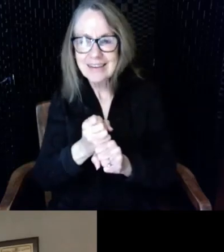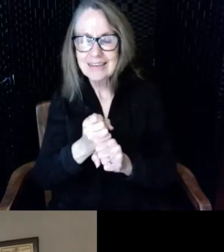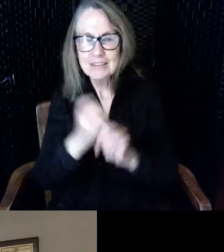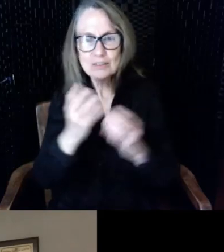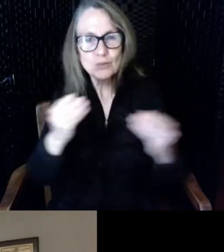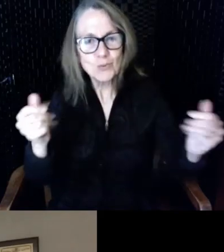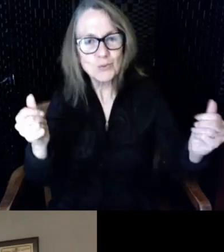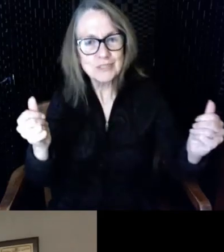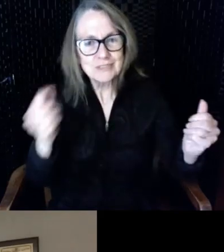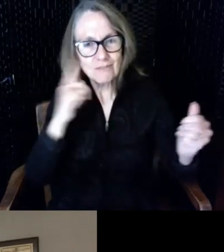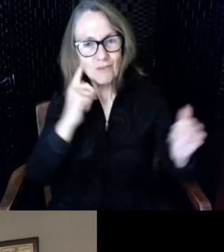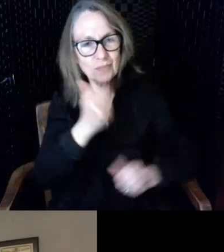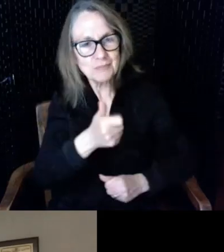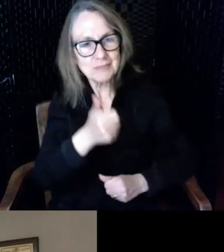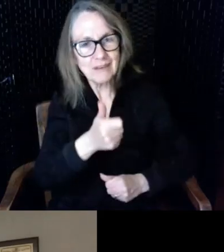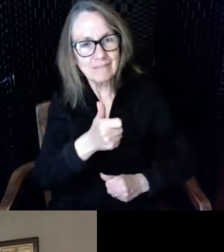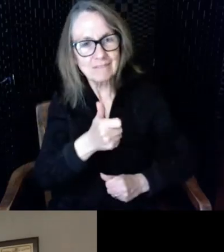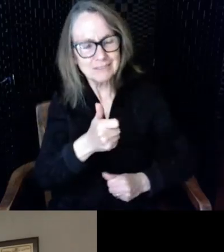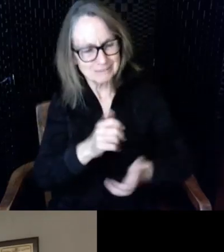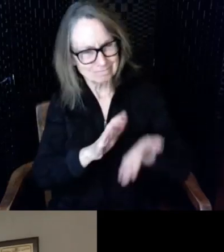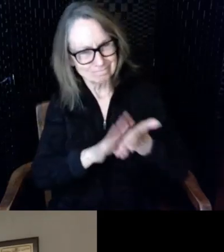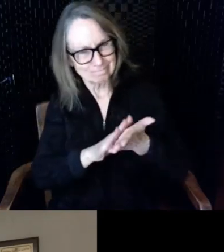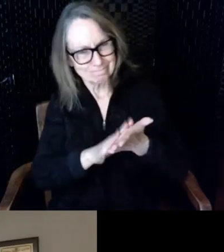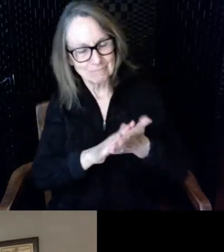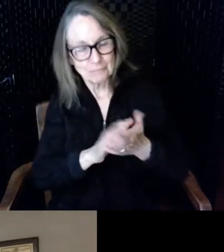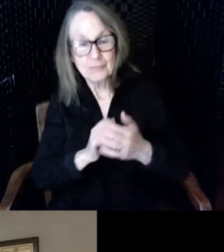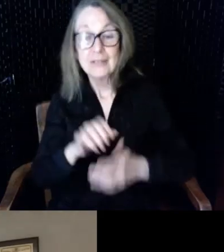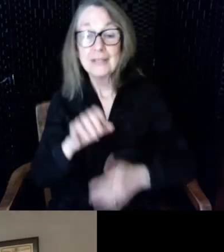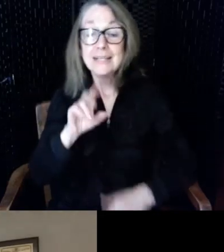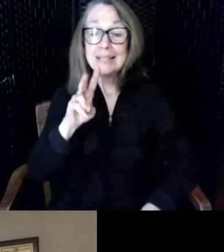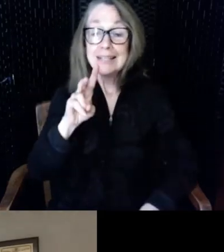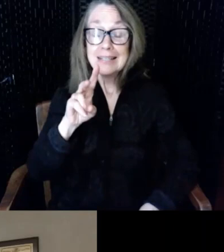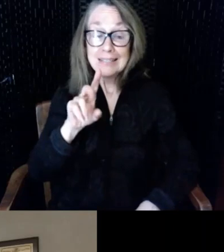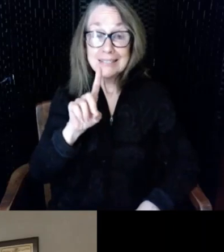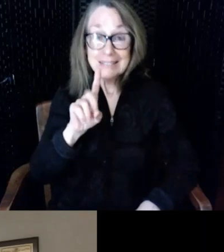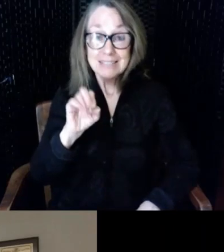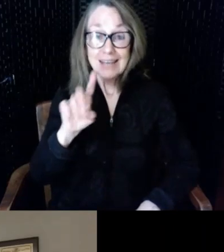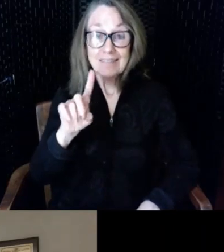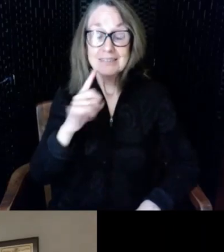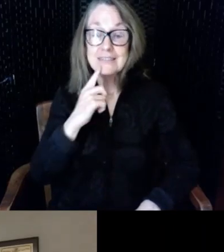themselves as David said I'm the Assistant Director of